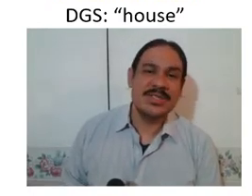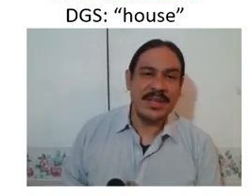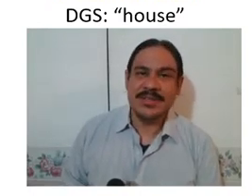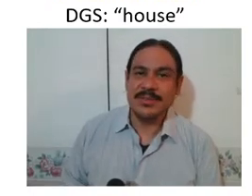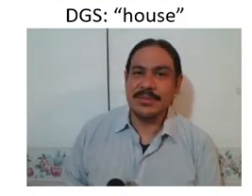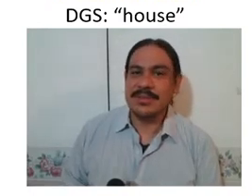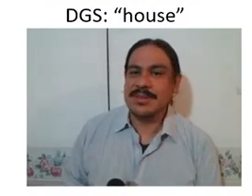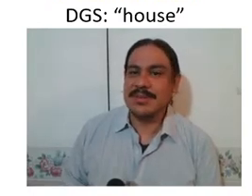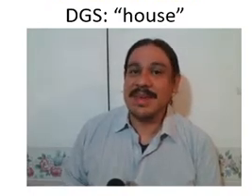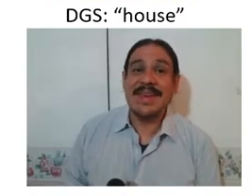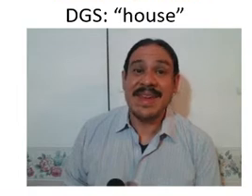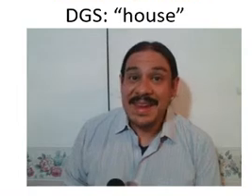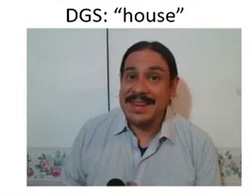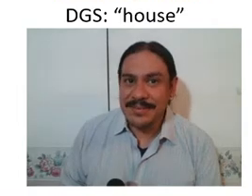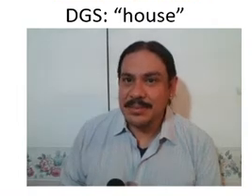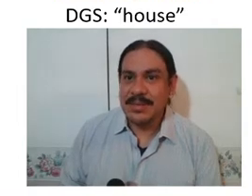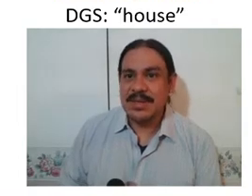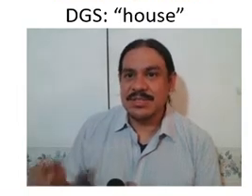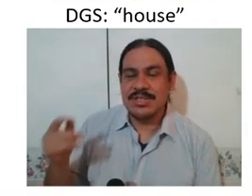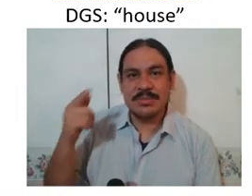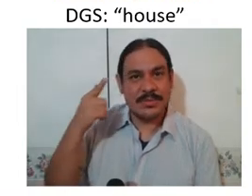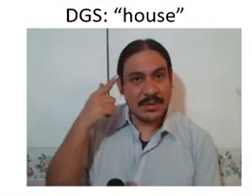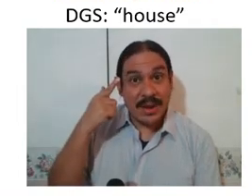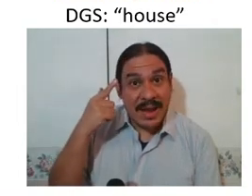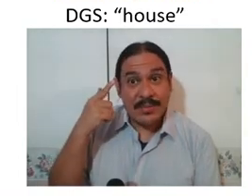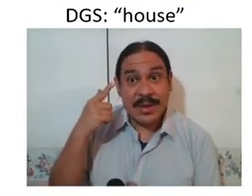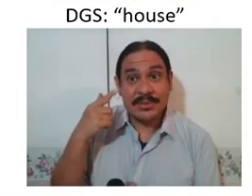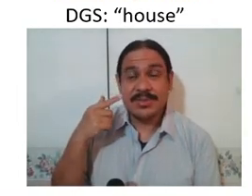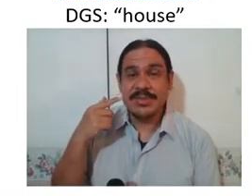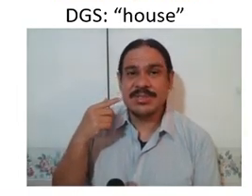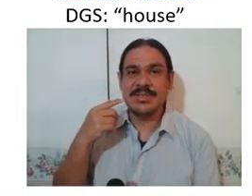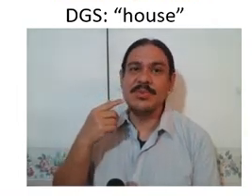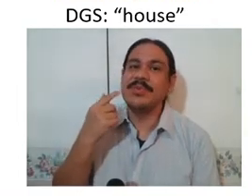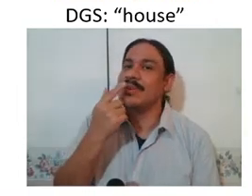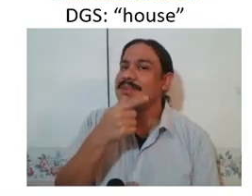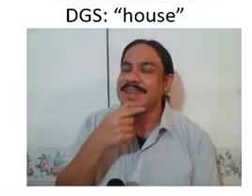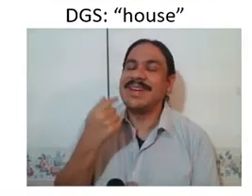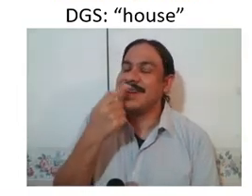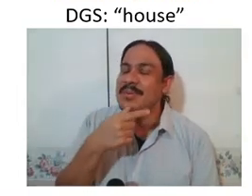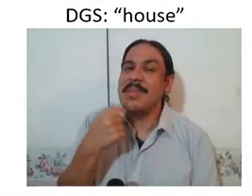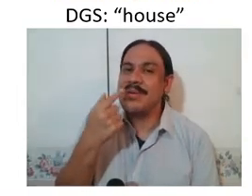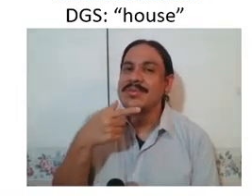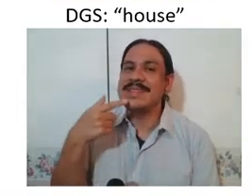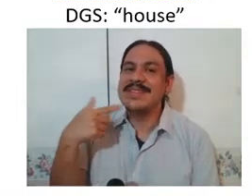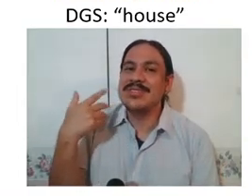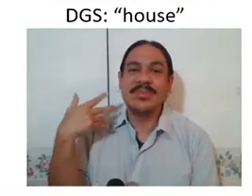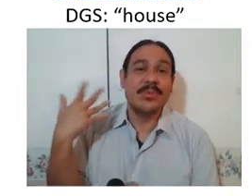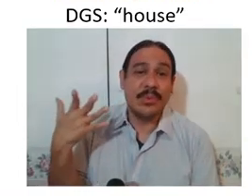cheeks are puffed or whether you puff them gradually whether you suck them in without sucking any